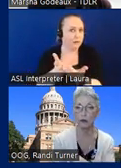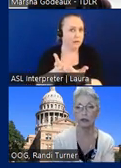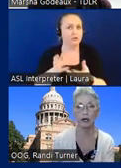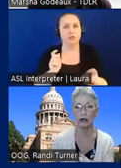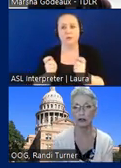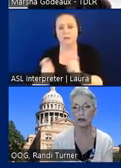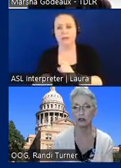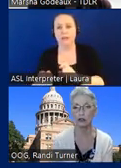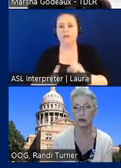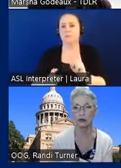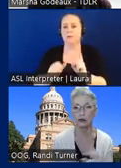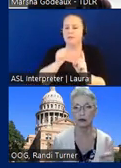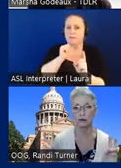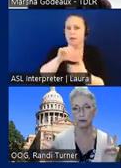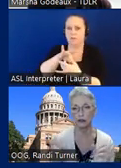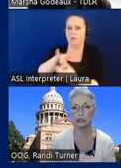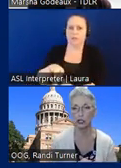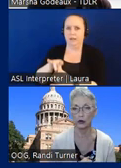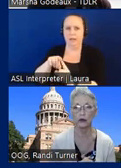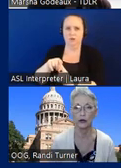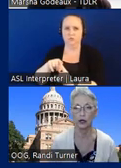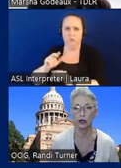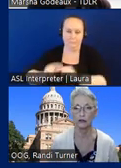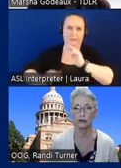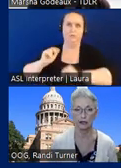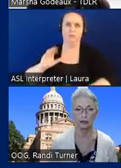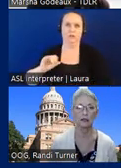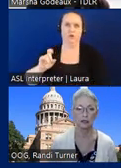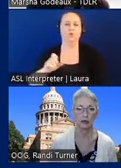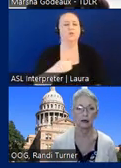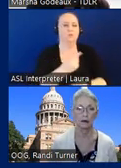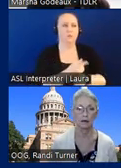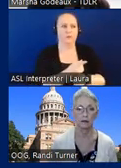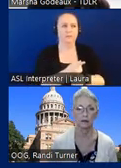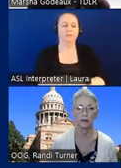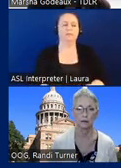would not have anything to do with the building code. Right, a bed would not be a constructed